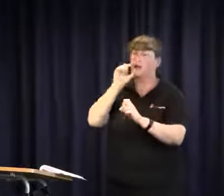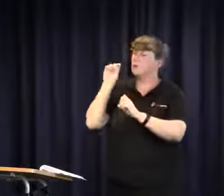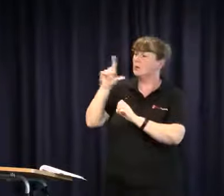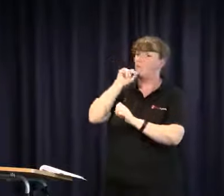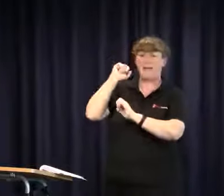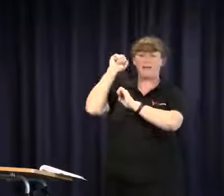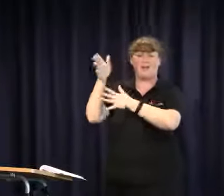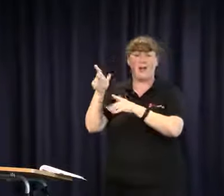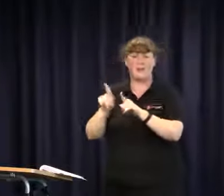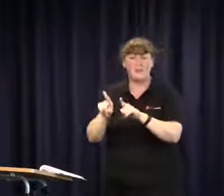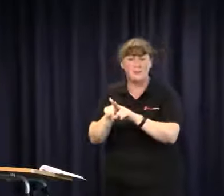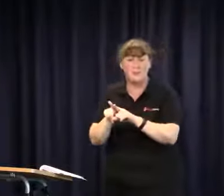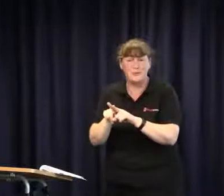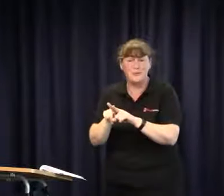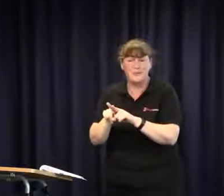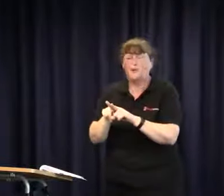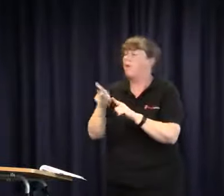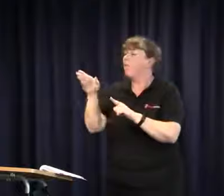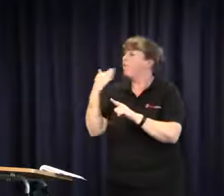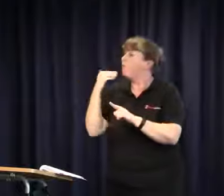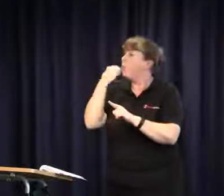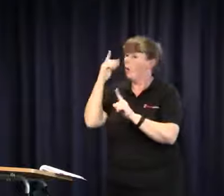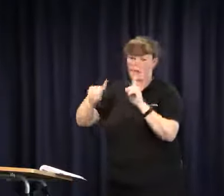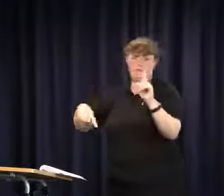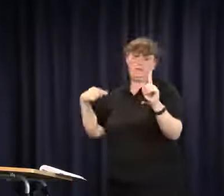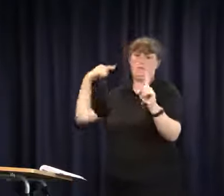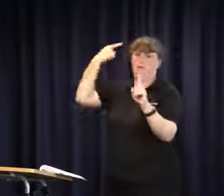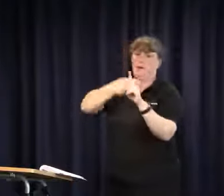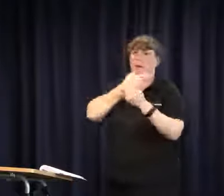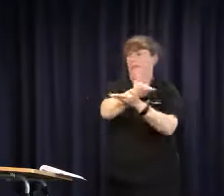issues, has the background, can sign, is fluent in Auslan and thank you so much for always